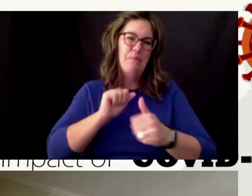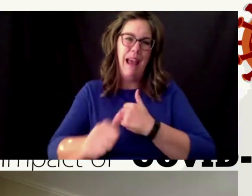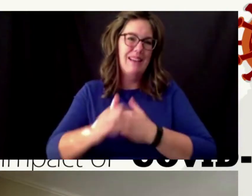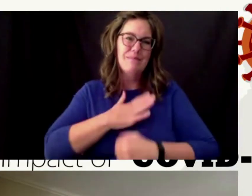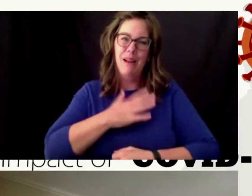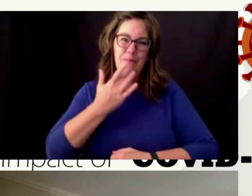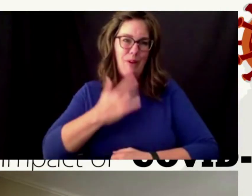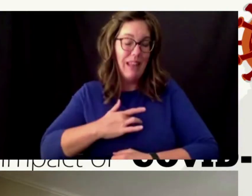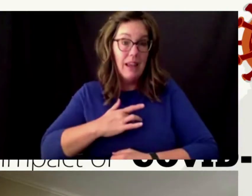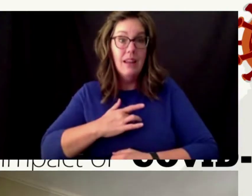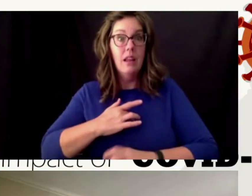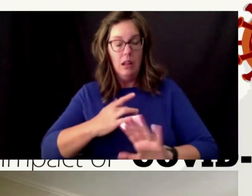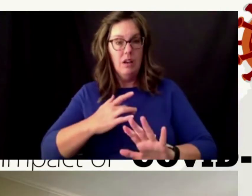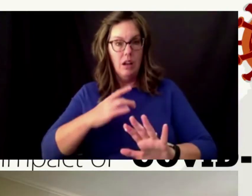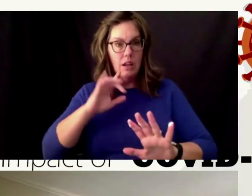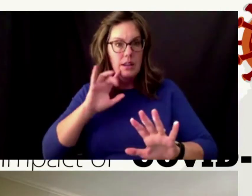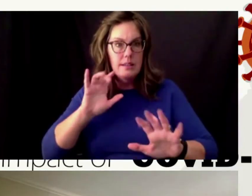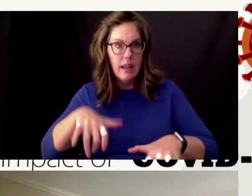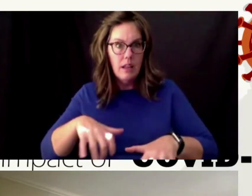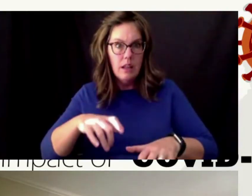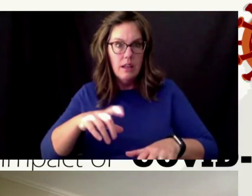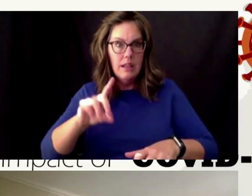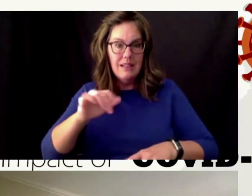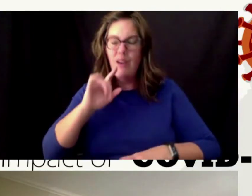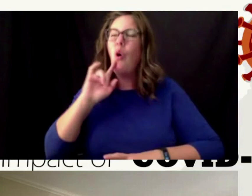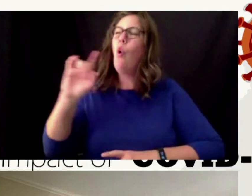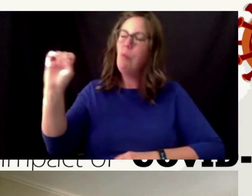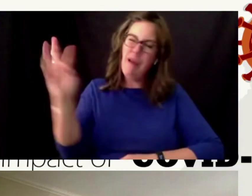and i was like oh we'll be back in school by august and i mean we kind of are but